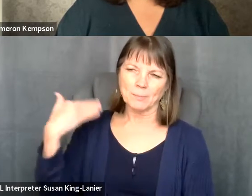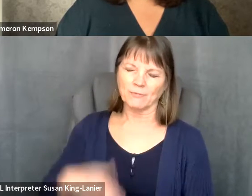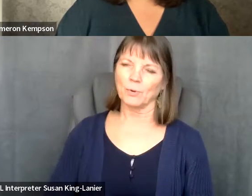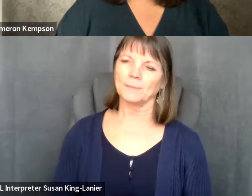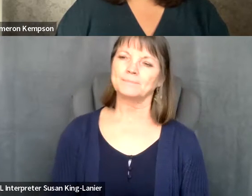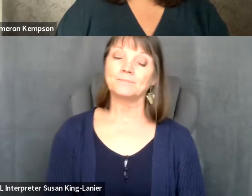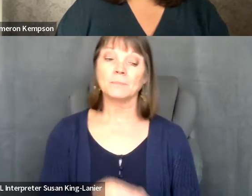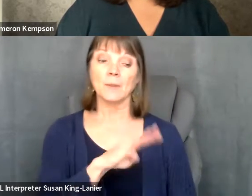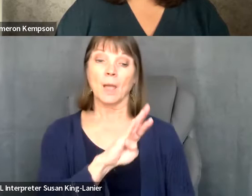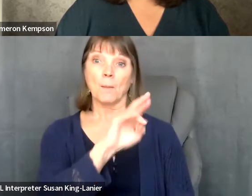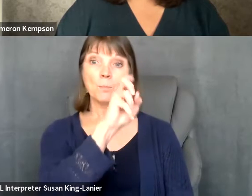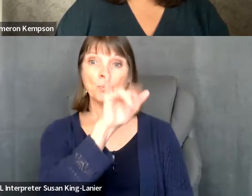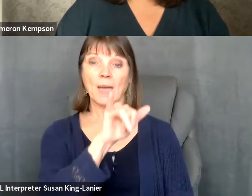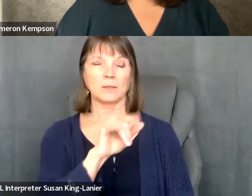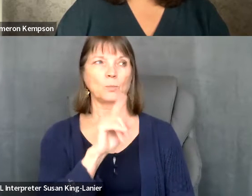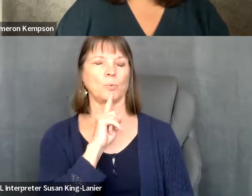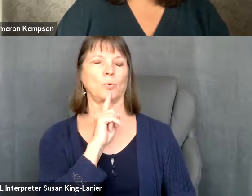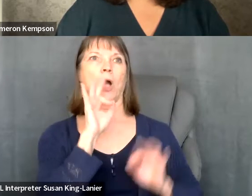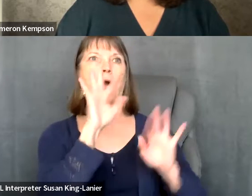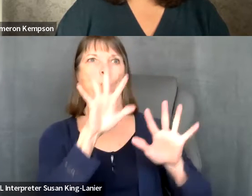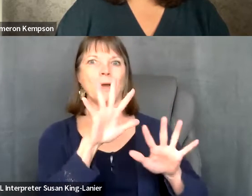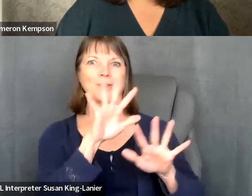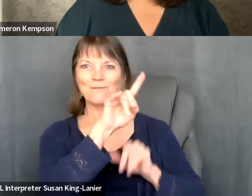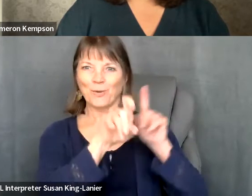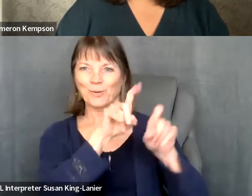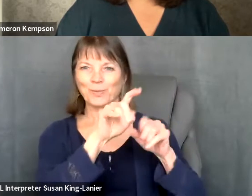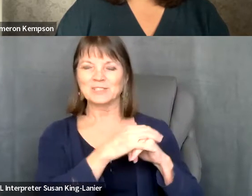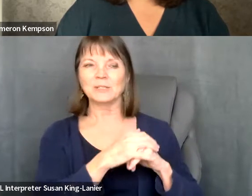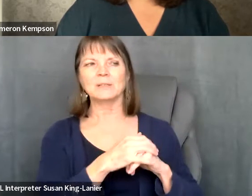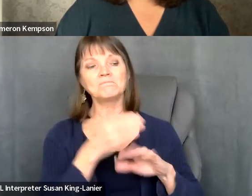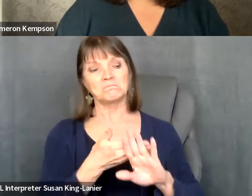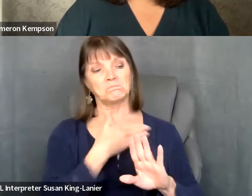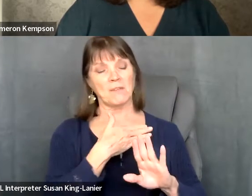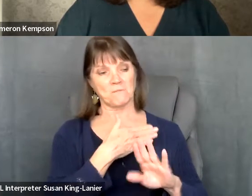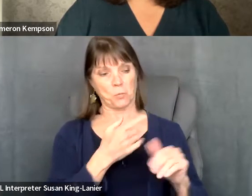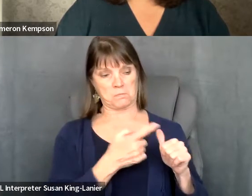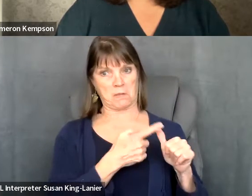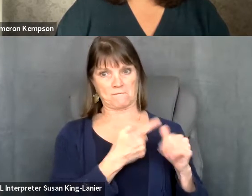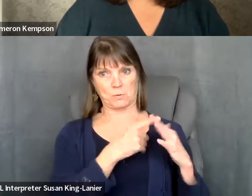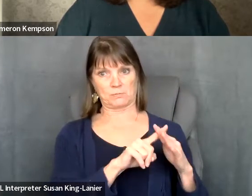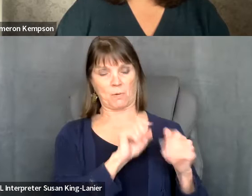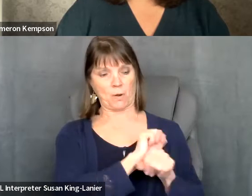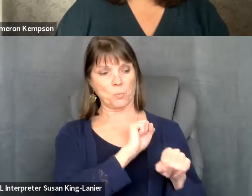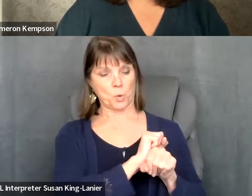Michael Smith: That's a wonderful question. Um! Before I first started this job. Michael Smith: Um,